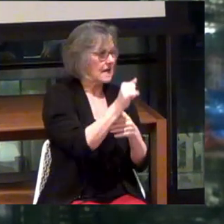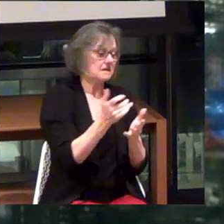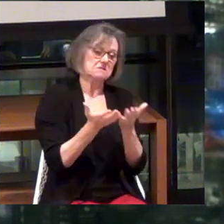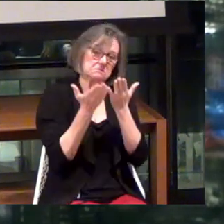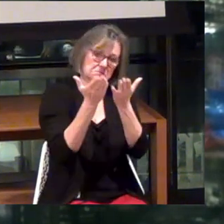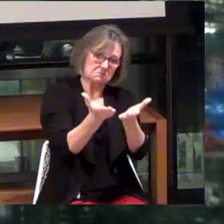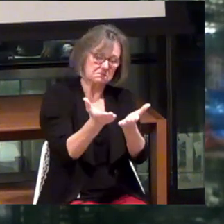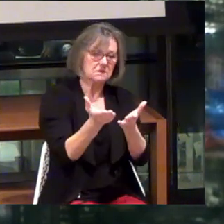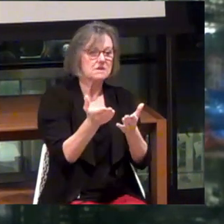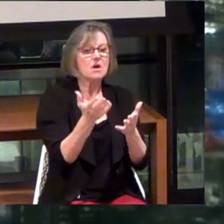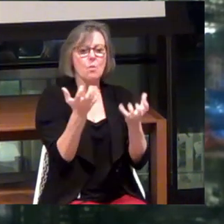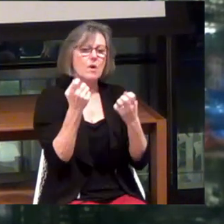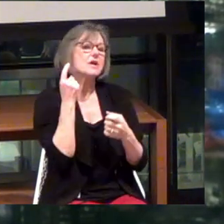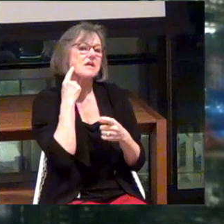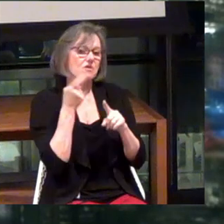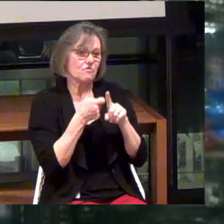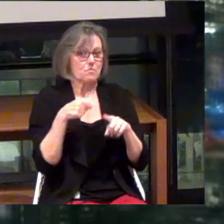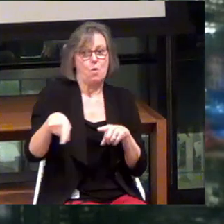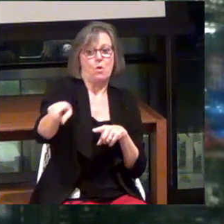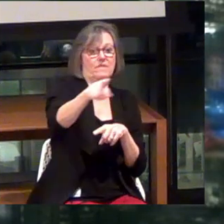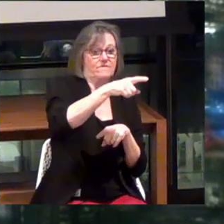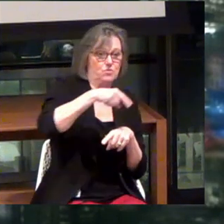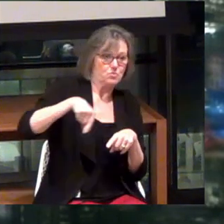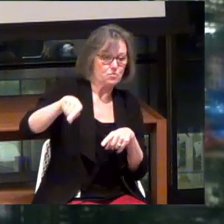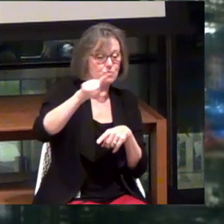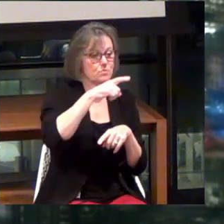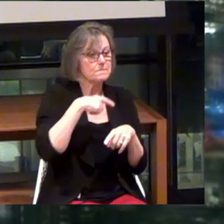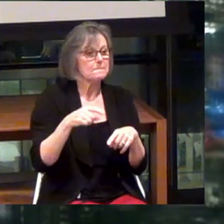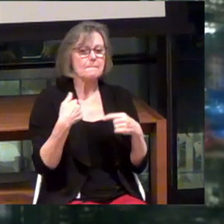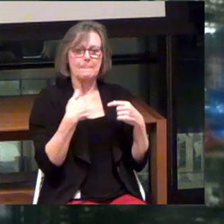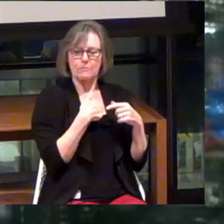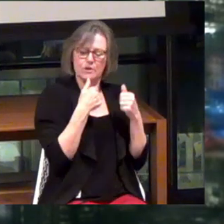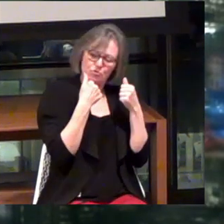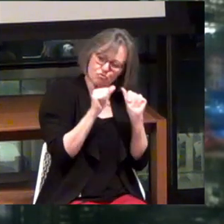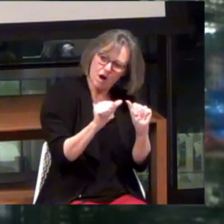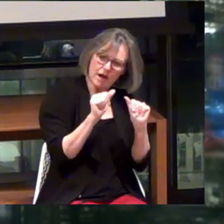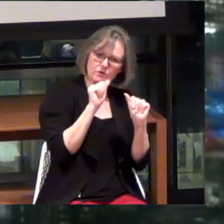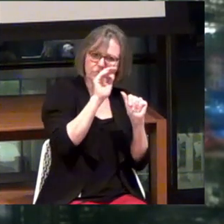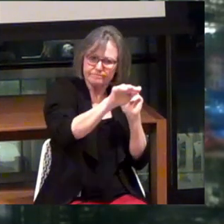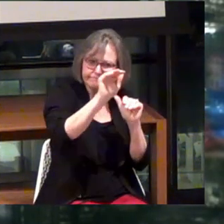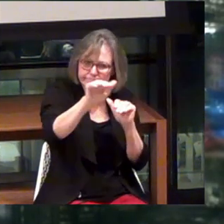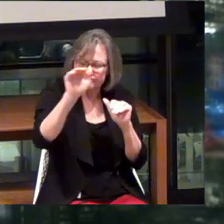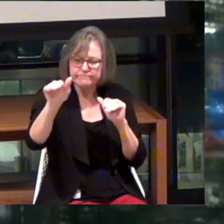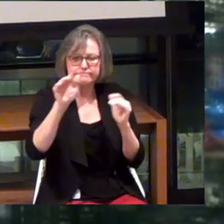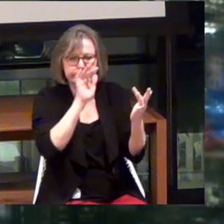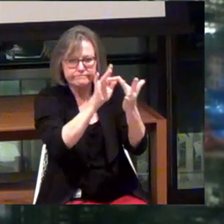I would love to hear from all of you. We do try to reach out to our community.